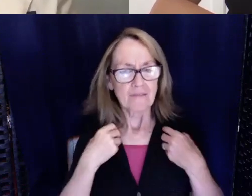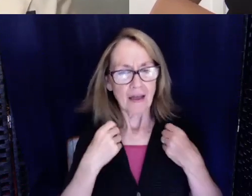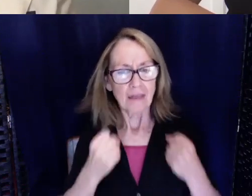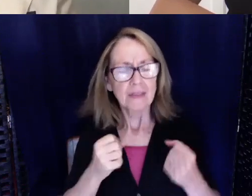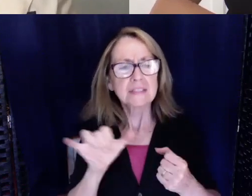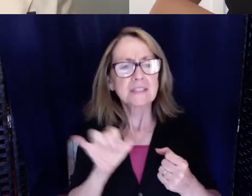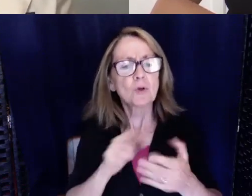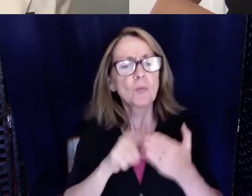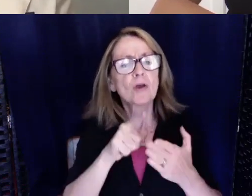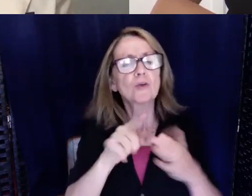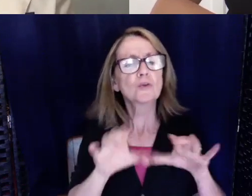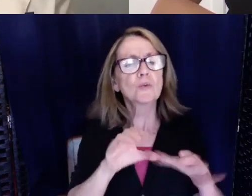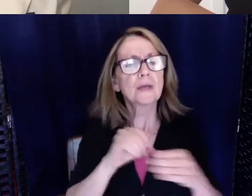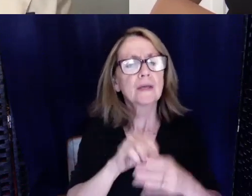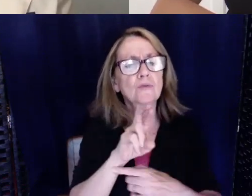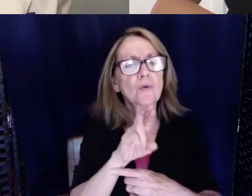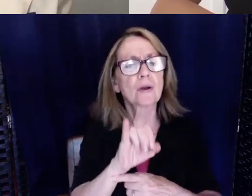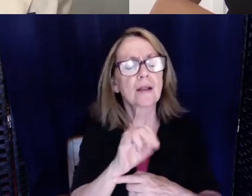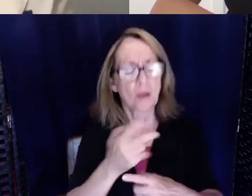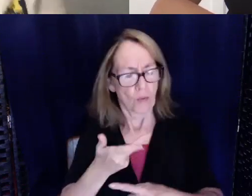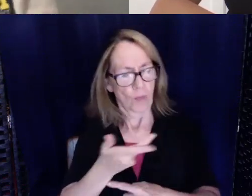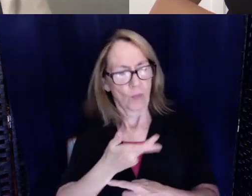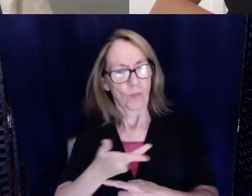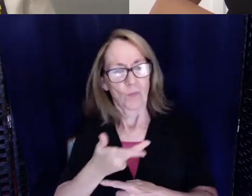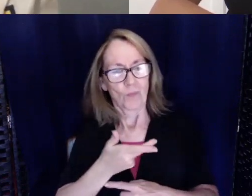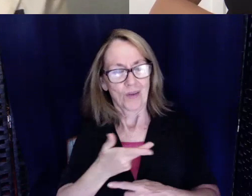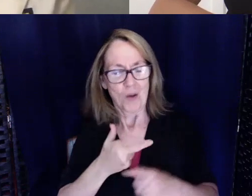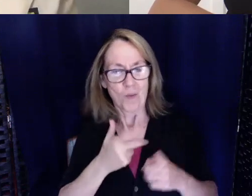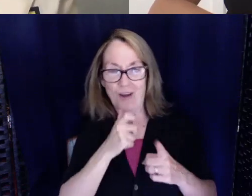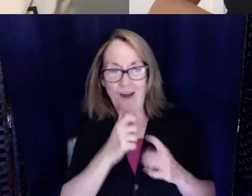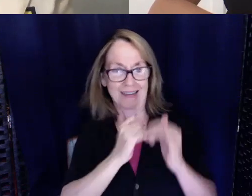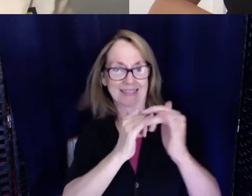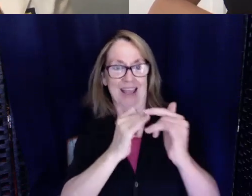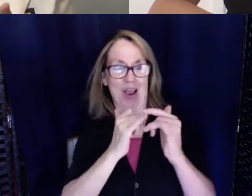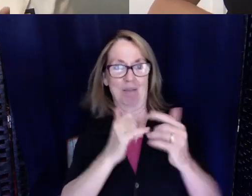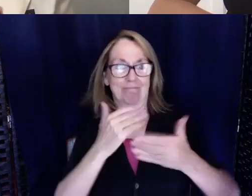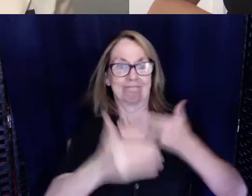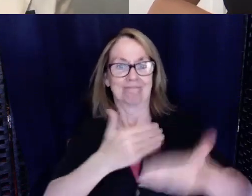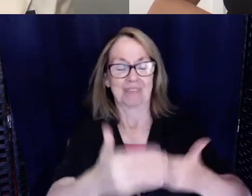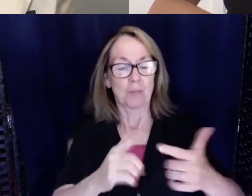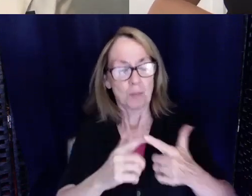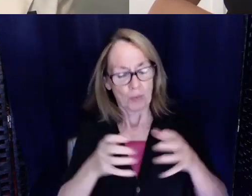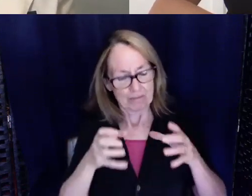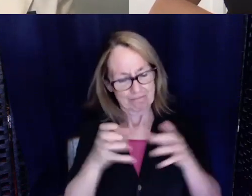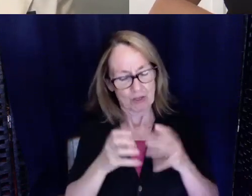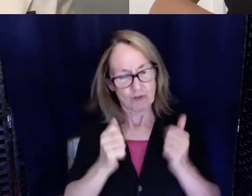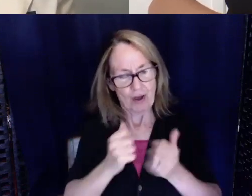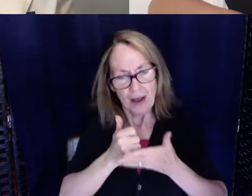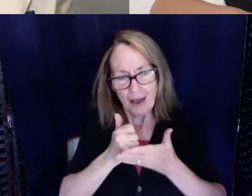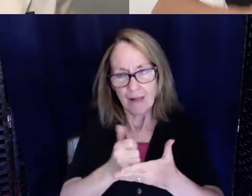Island but we just haven't gotten that far yet. But we're trying to help the deaf community and make them